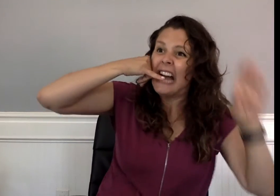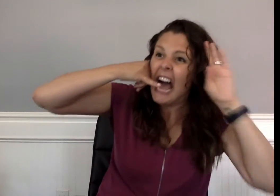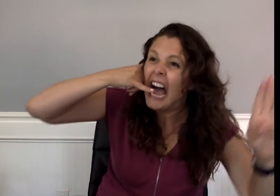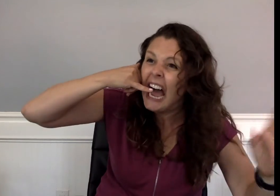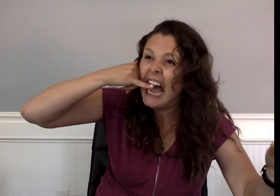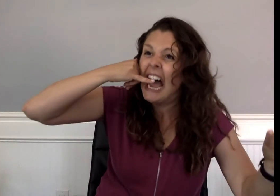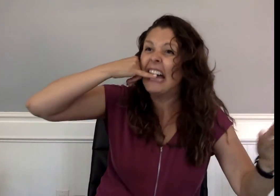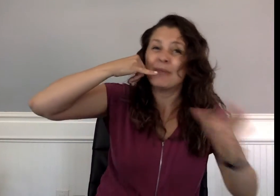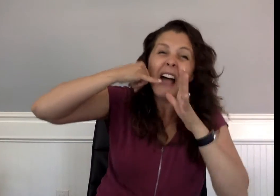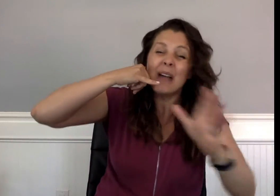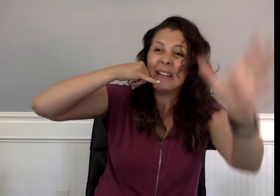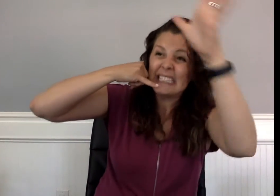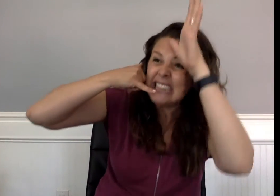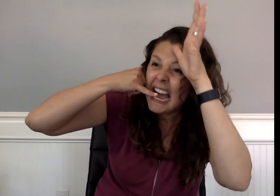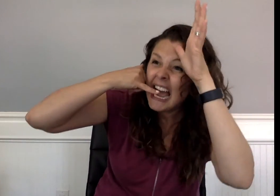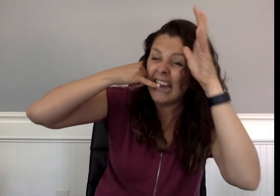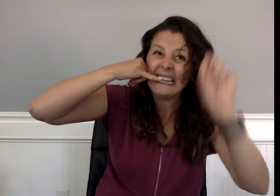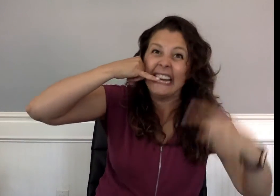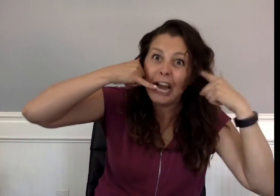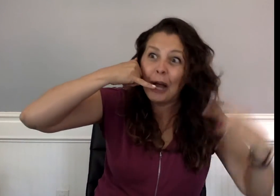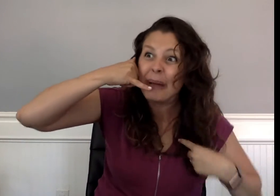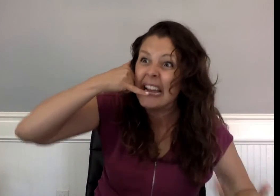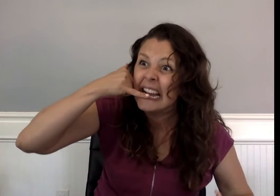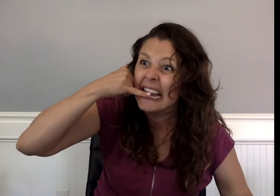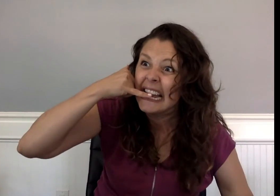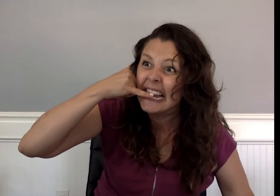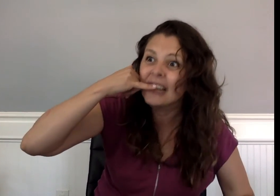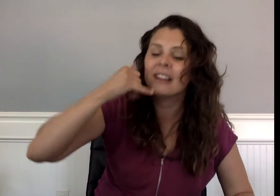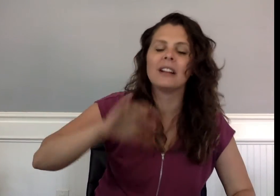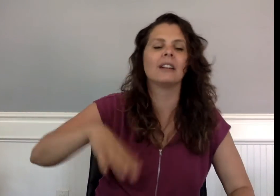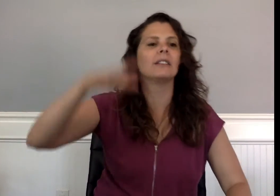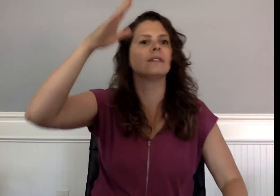“Mom! Dad! Can you hear me now?”